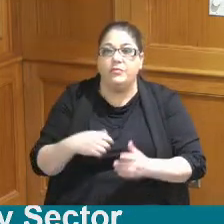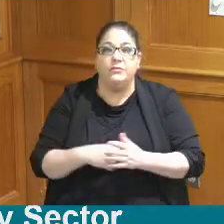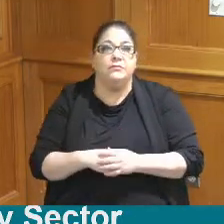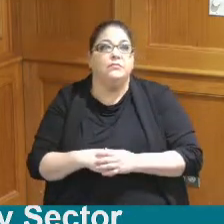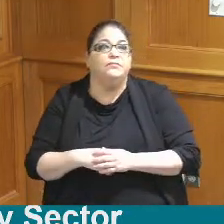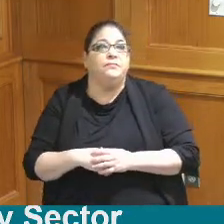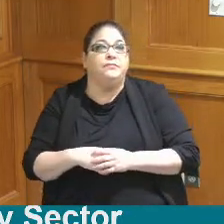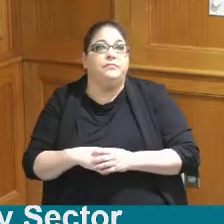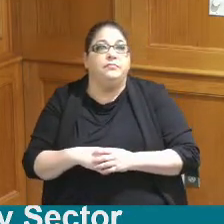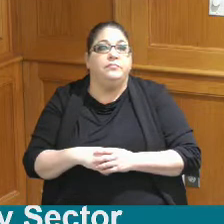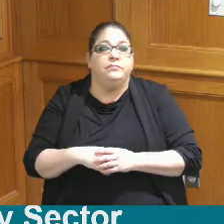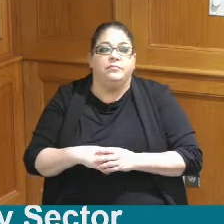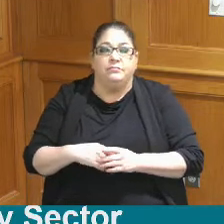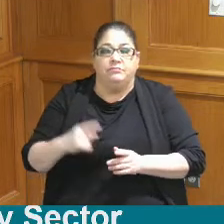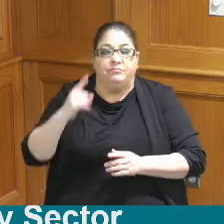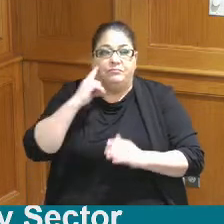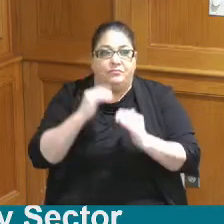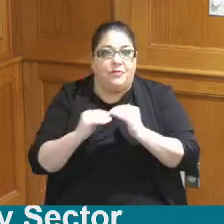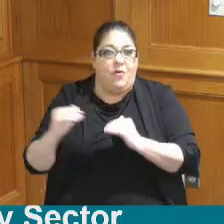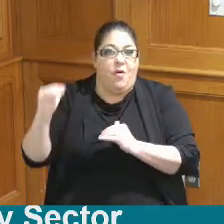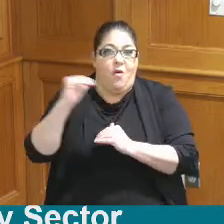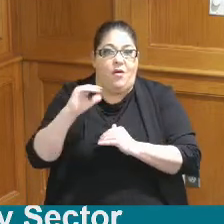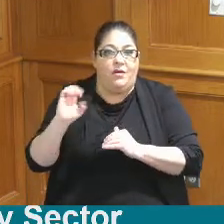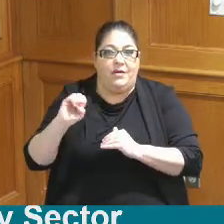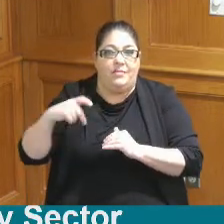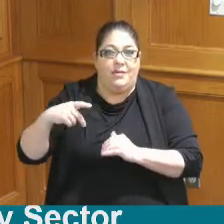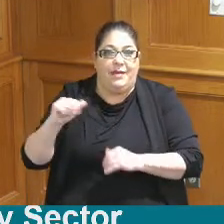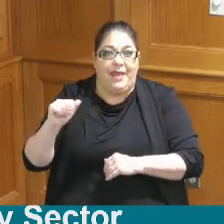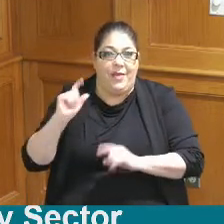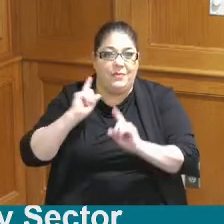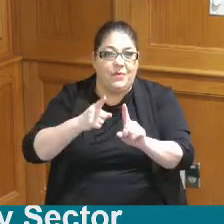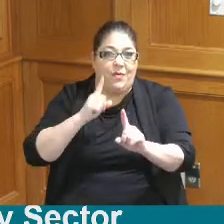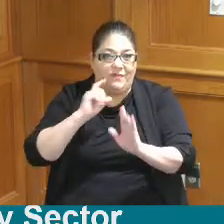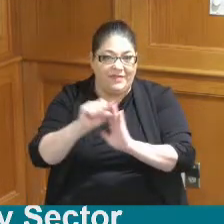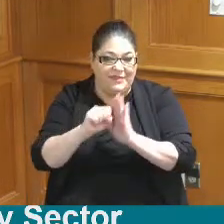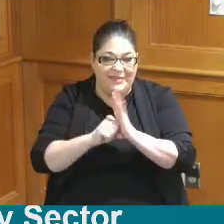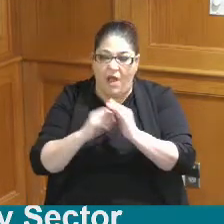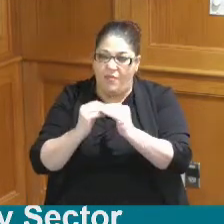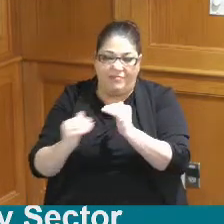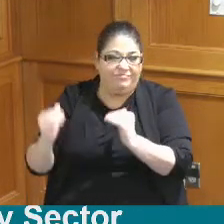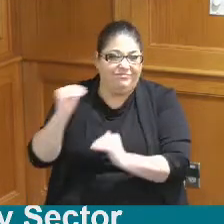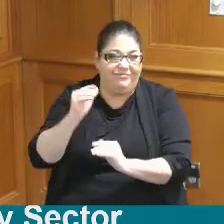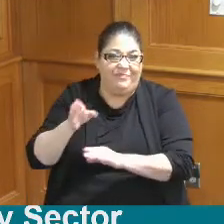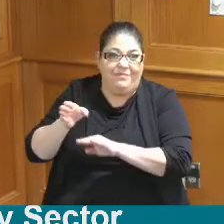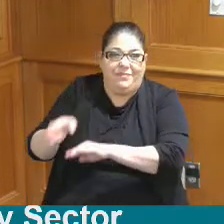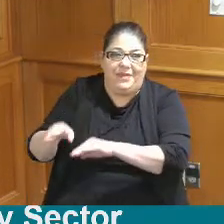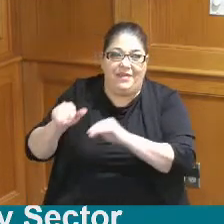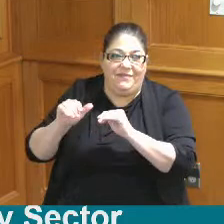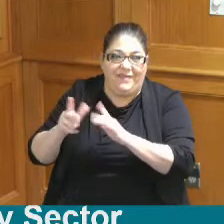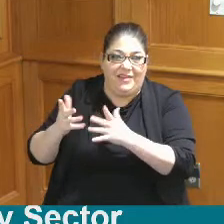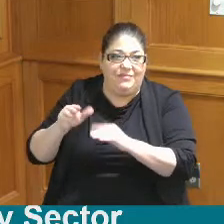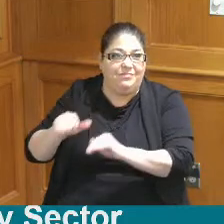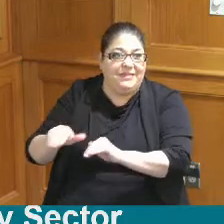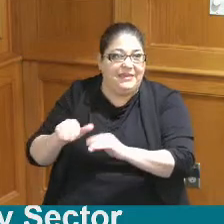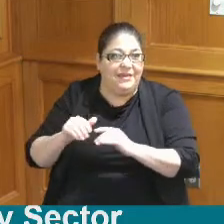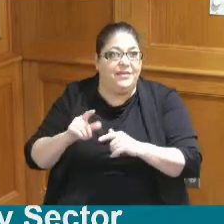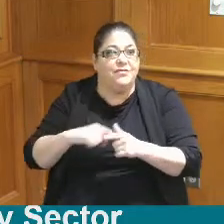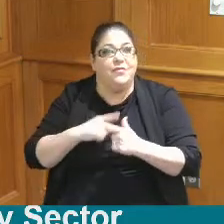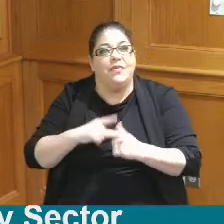exceeding Ohio EPA's goals for the state that we wanted to set goals higher for us so we currently